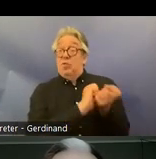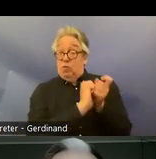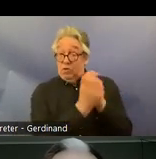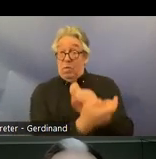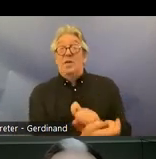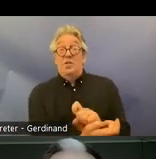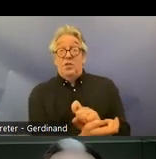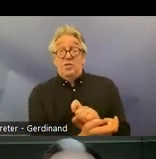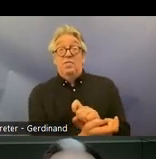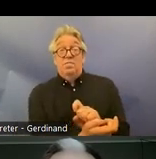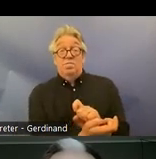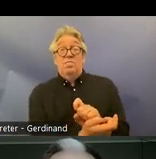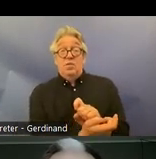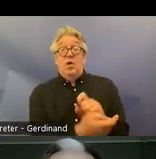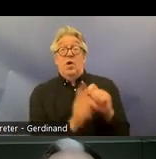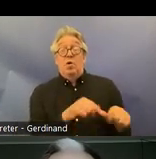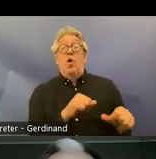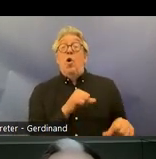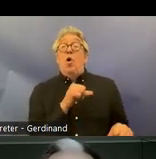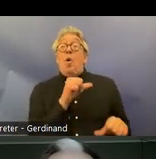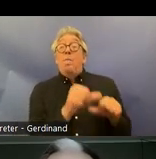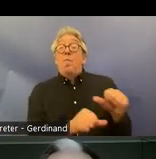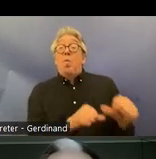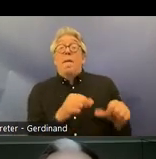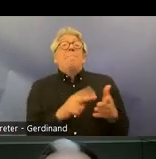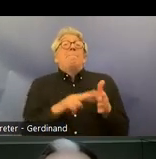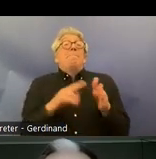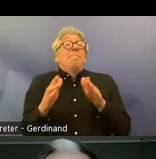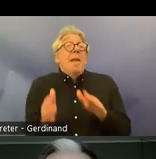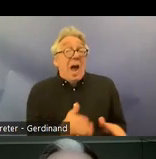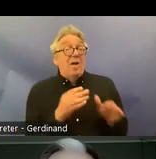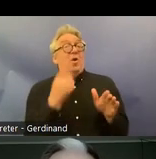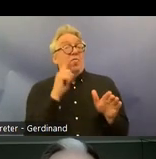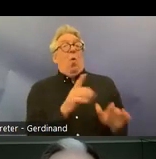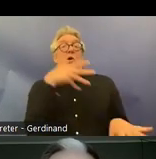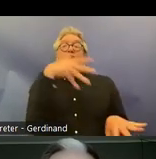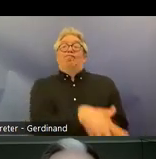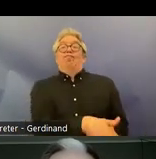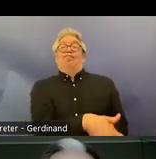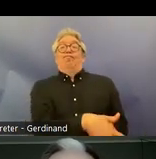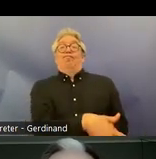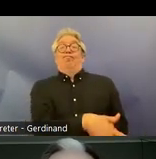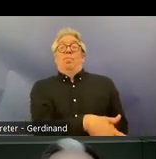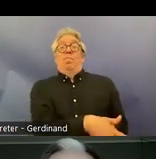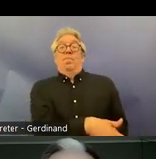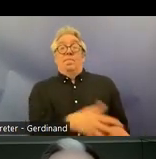is a process for incorporation planned and in Norway uh has uh a passive